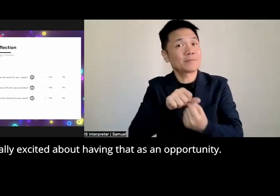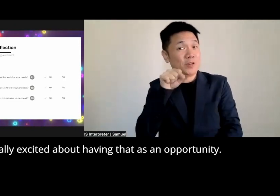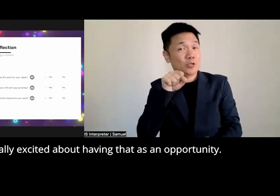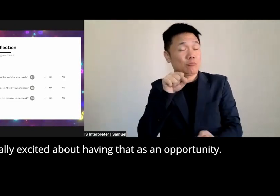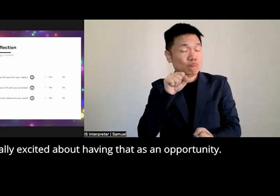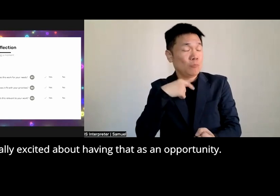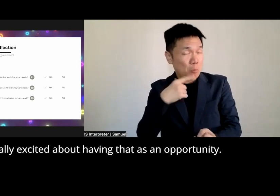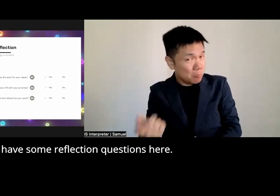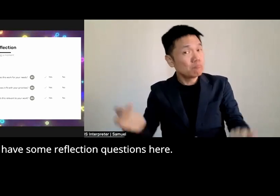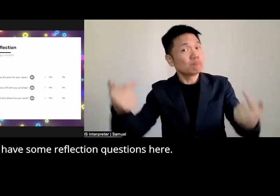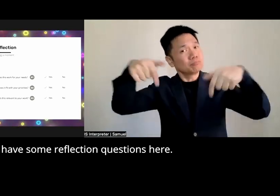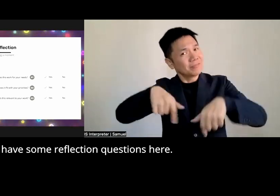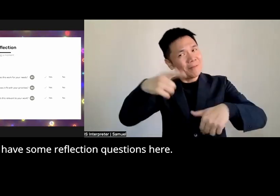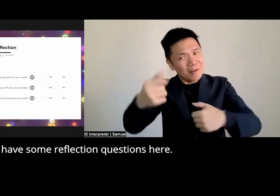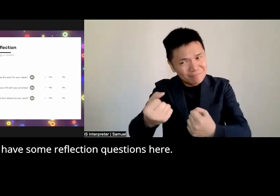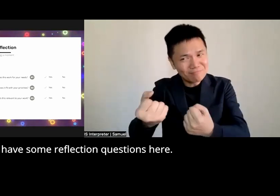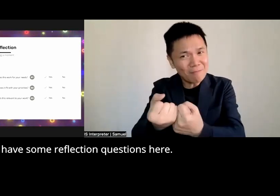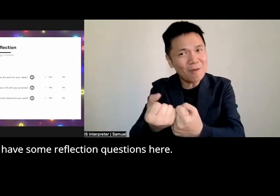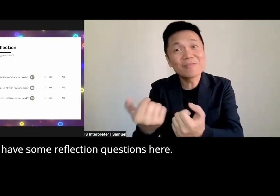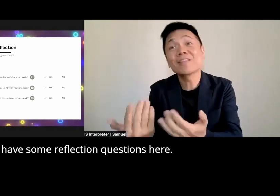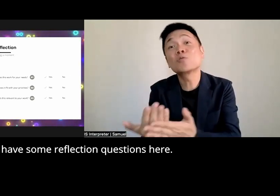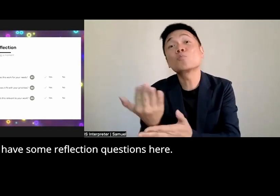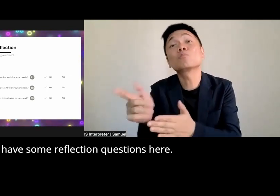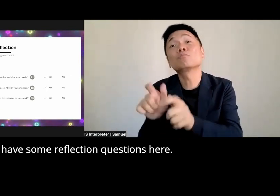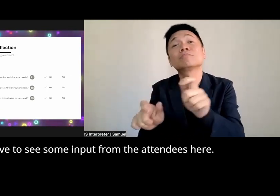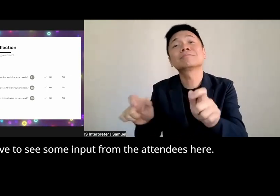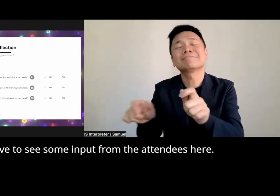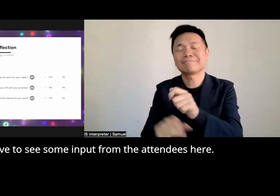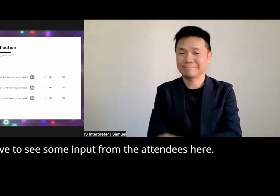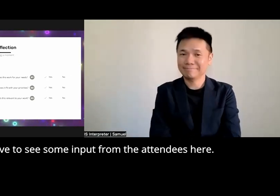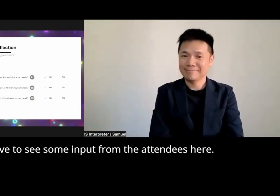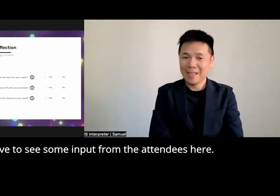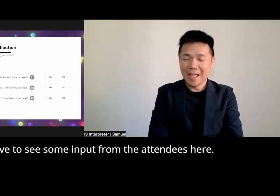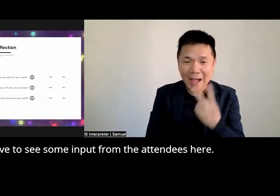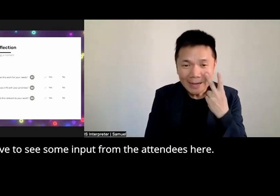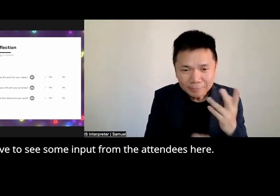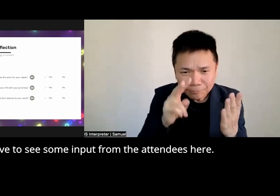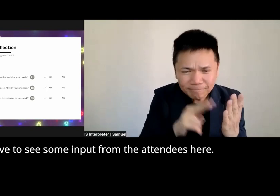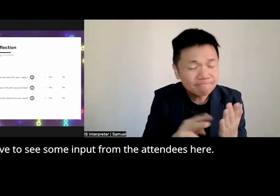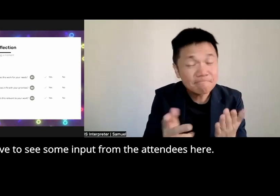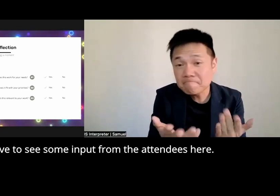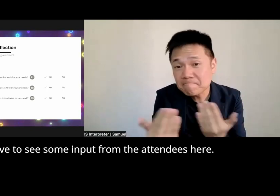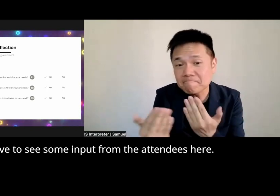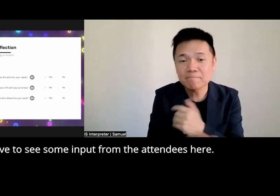opportunity I have some reflection questions here I would love to see some input from the from the